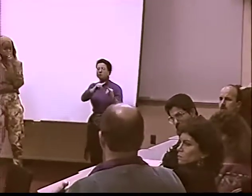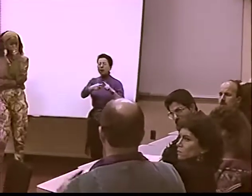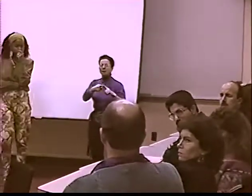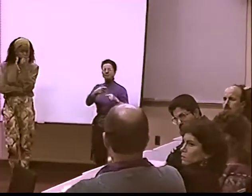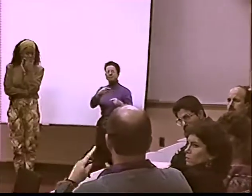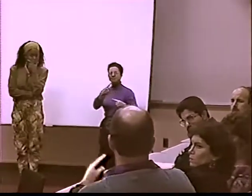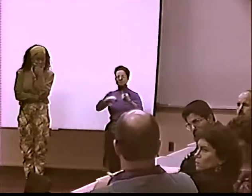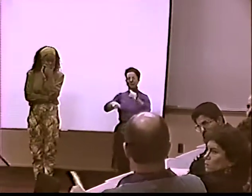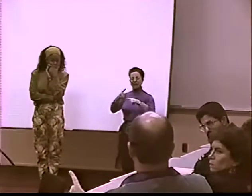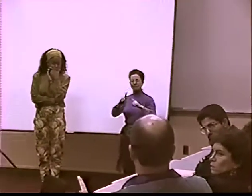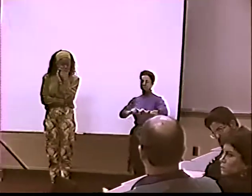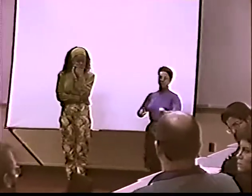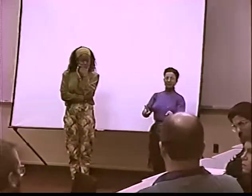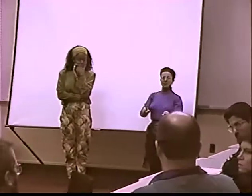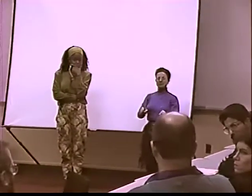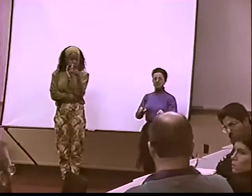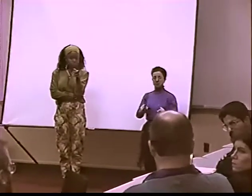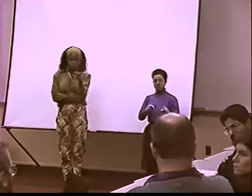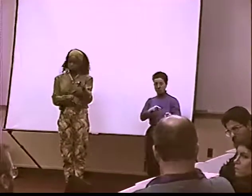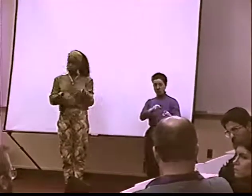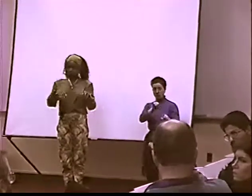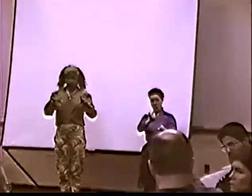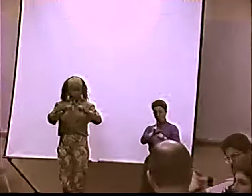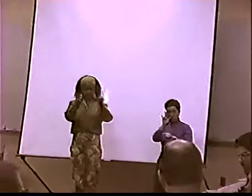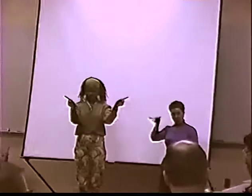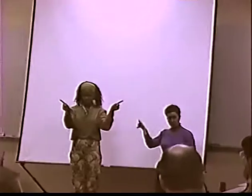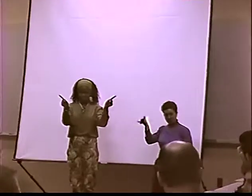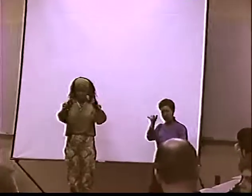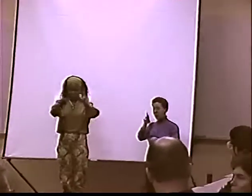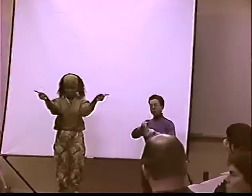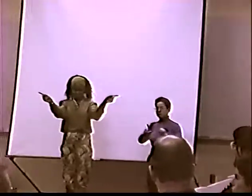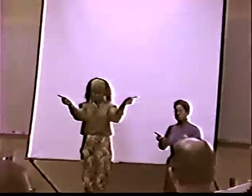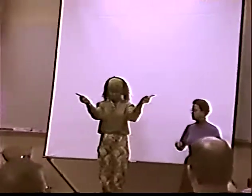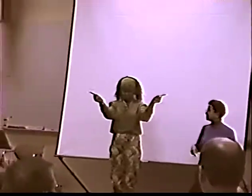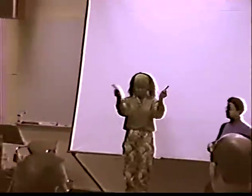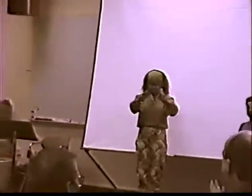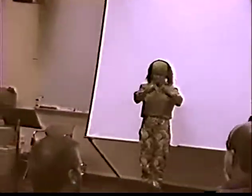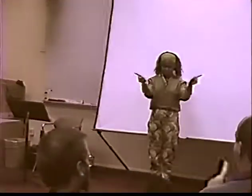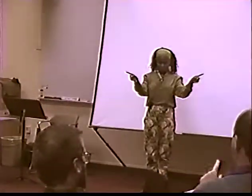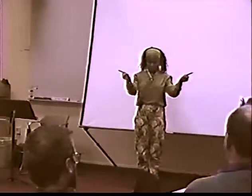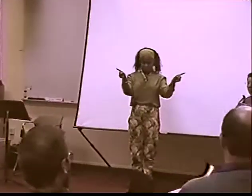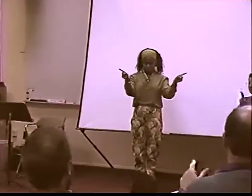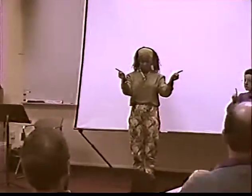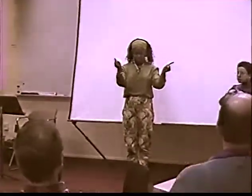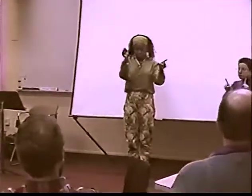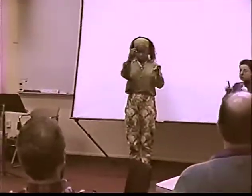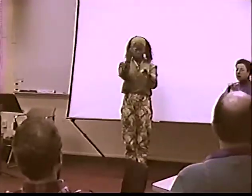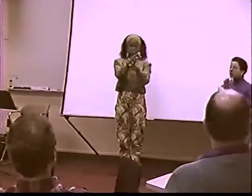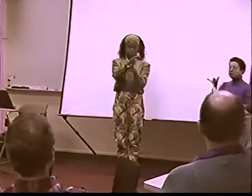BUT WHAT ABOUT--YOU TALKED ABOUT A SIGN LANGUAGE BEFORE THAT SOUNDED DIFFERENTLY?